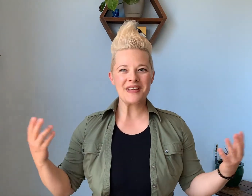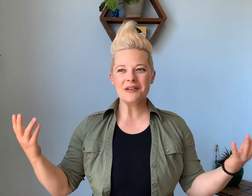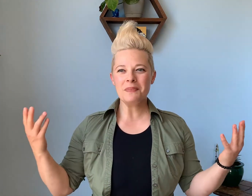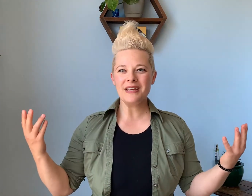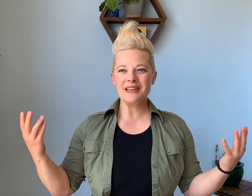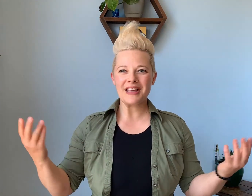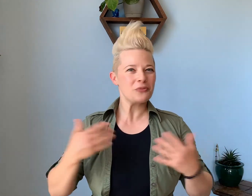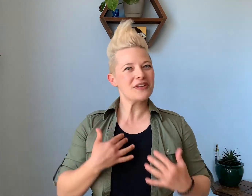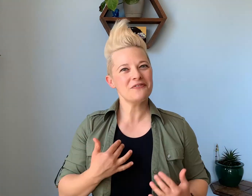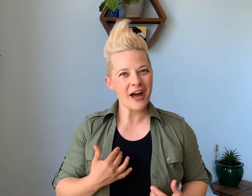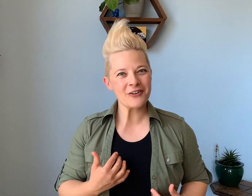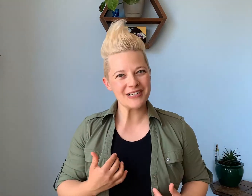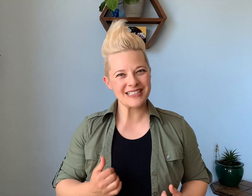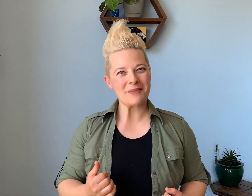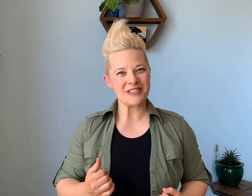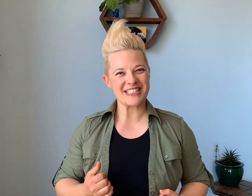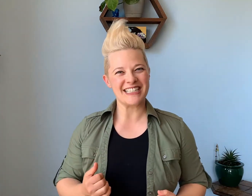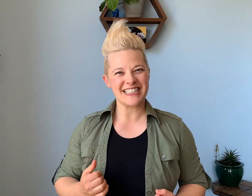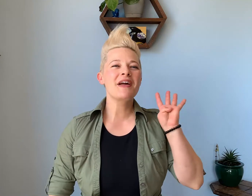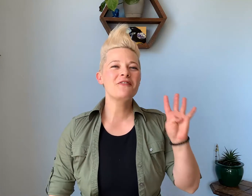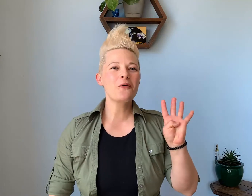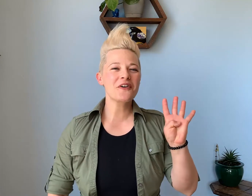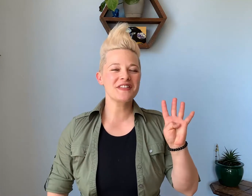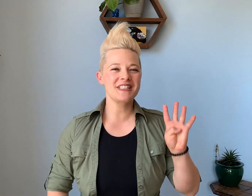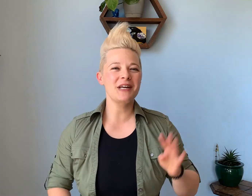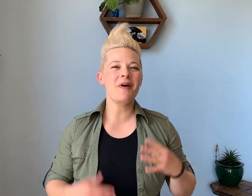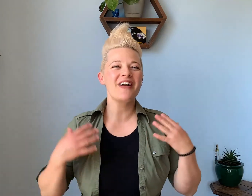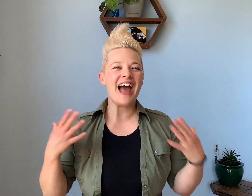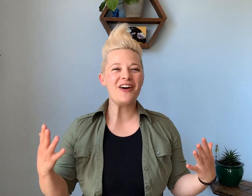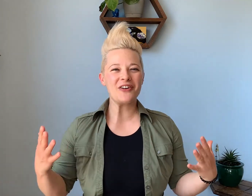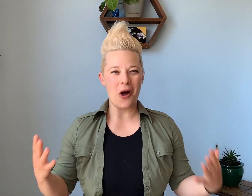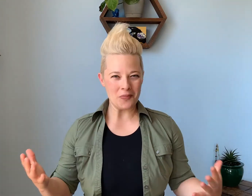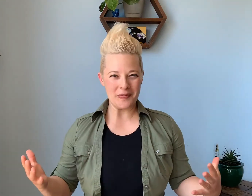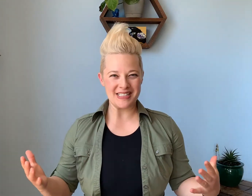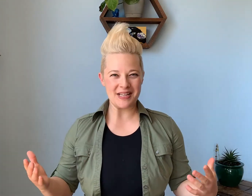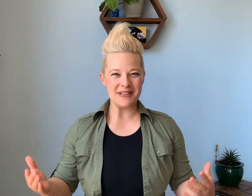can be like really flattering to that person. My fourth tip on how to compliment somebody